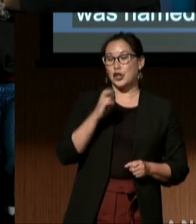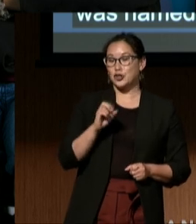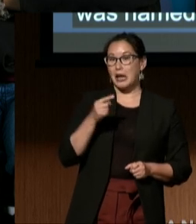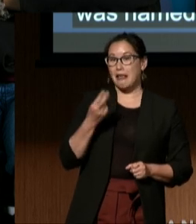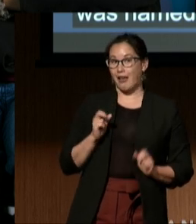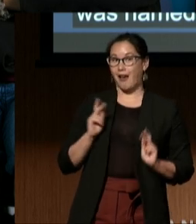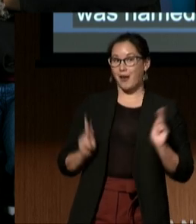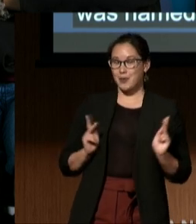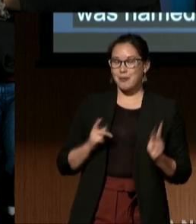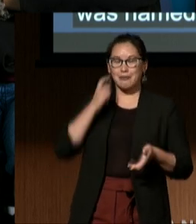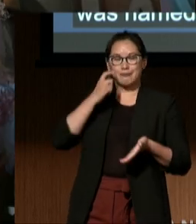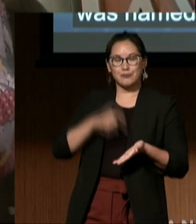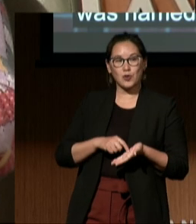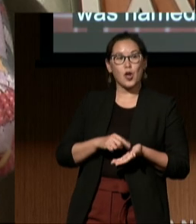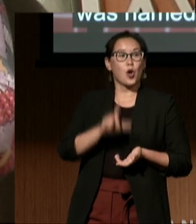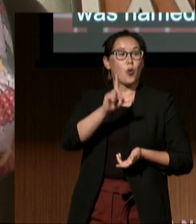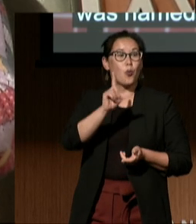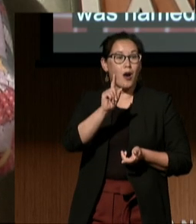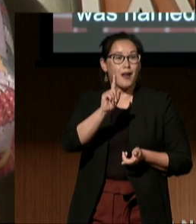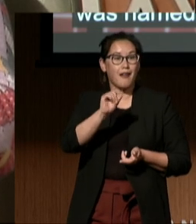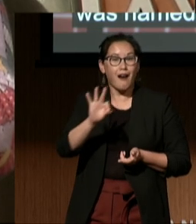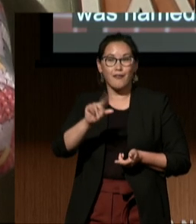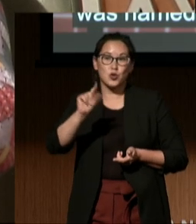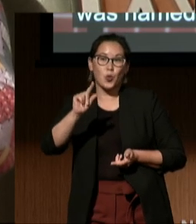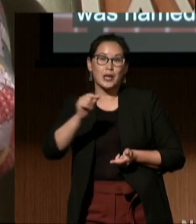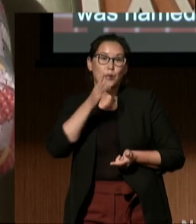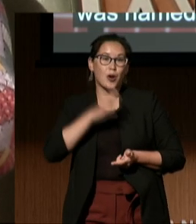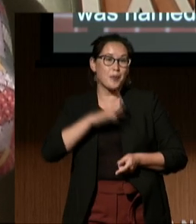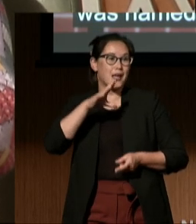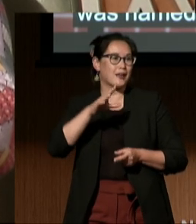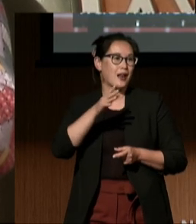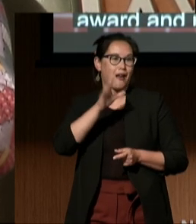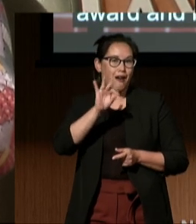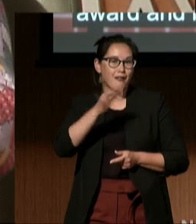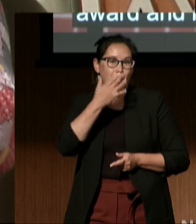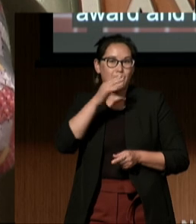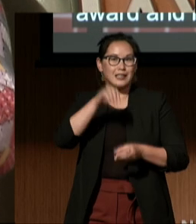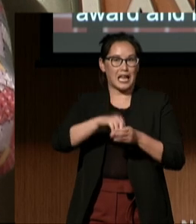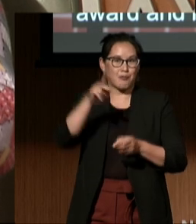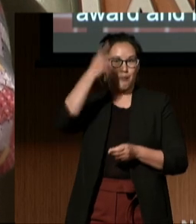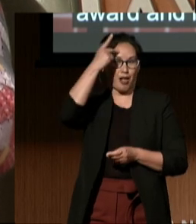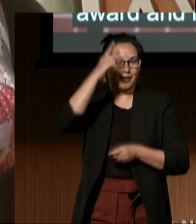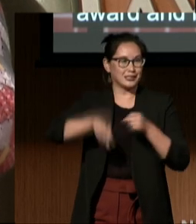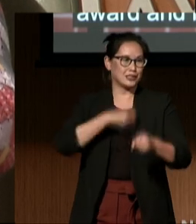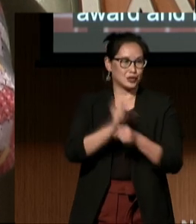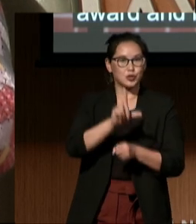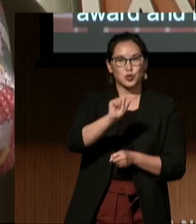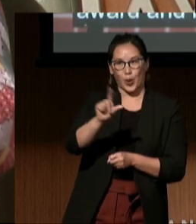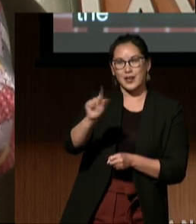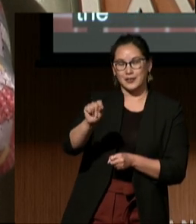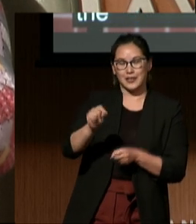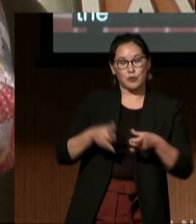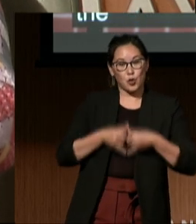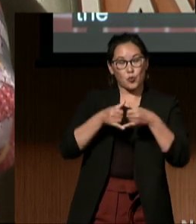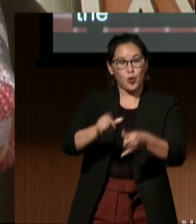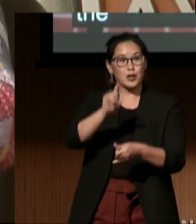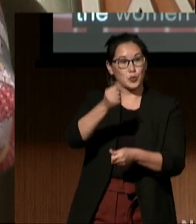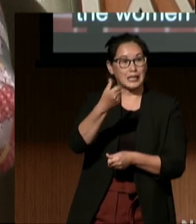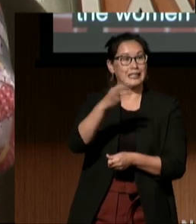the 20 women of color in politics to watch. In 2020, she was awarded the 2019 Distinguished Alumna Award